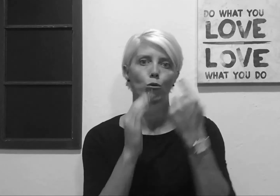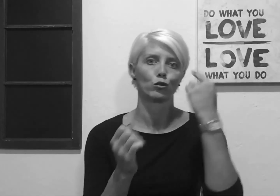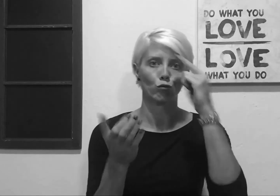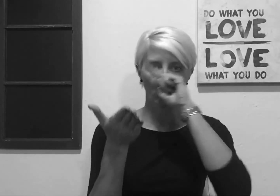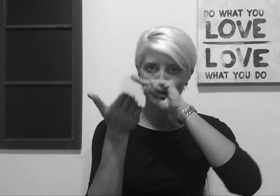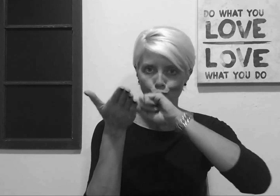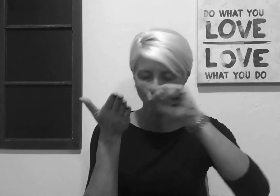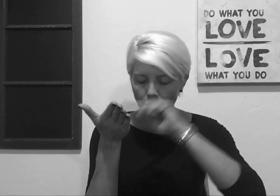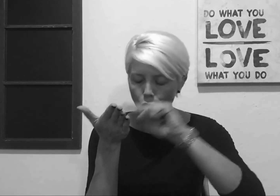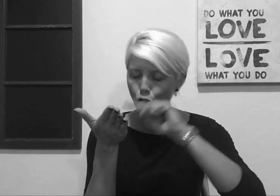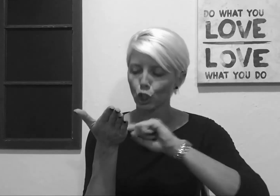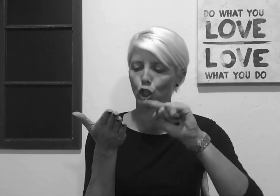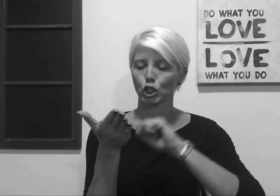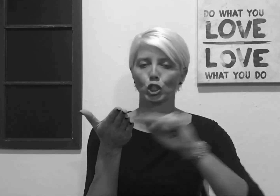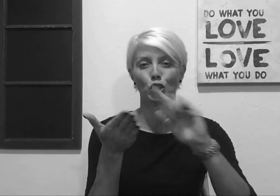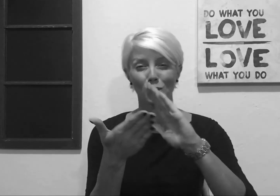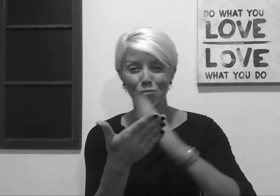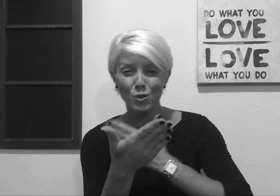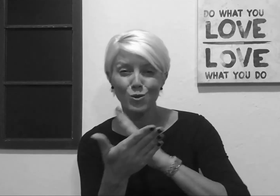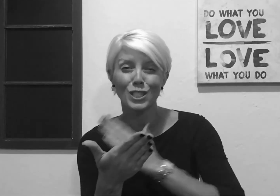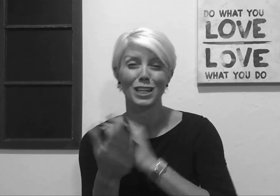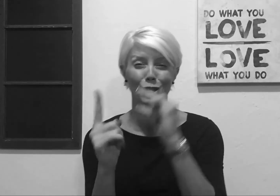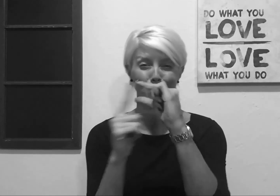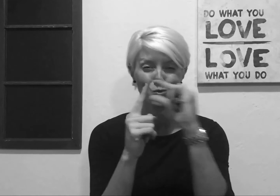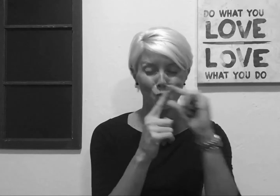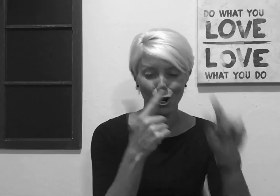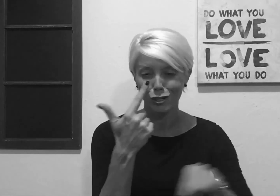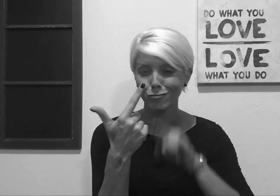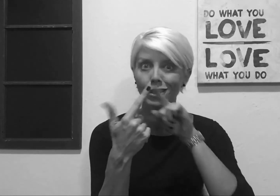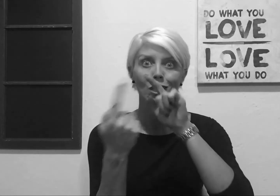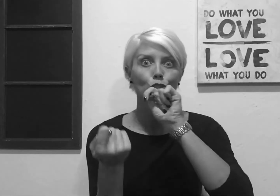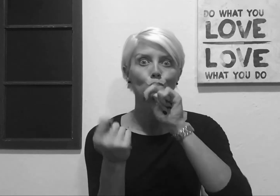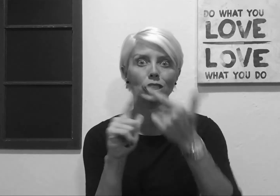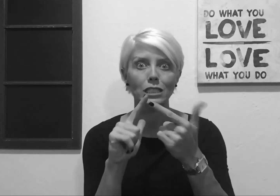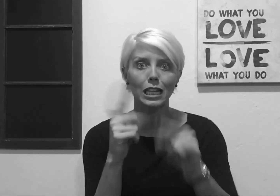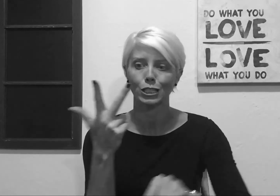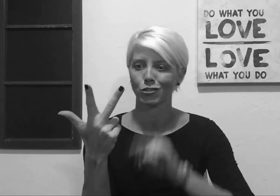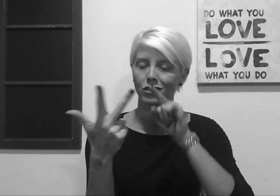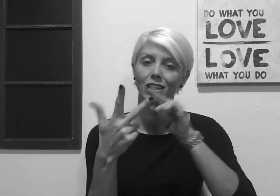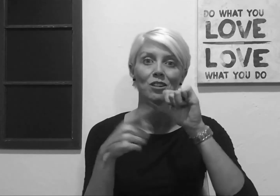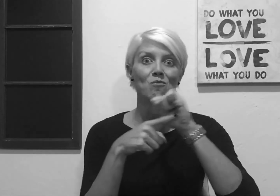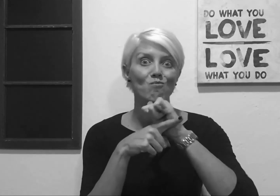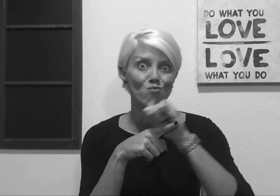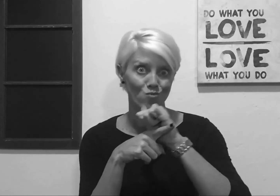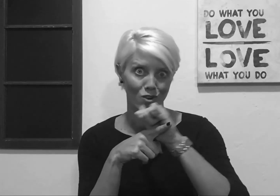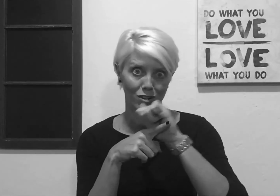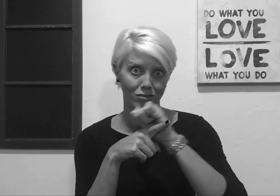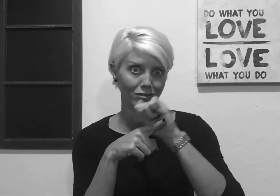of researching the lyrics, translations and practice.